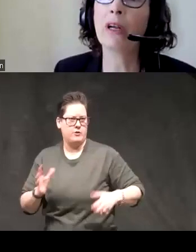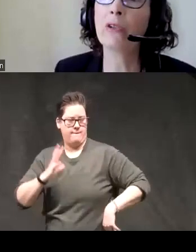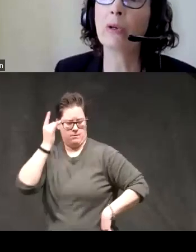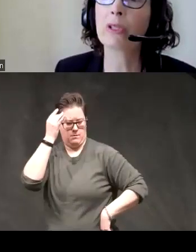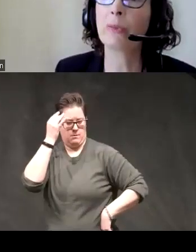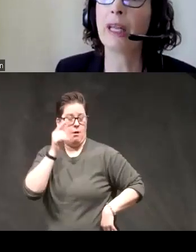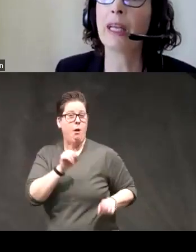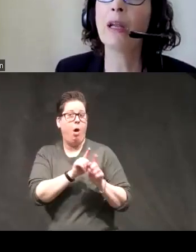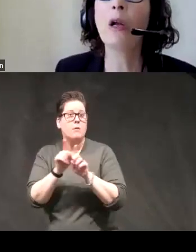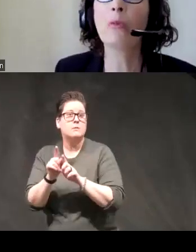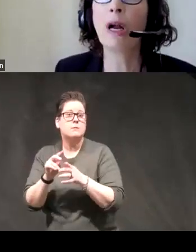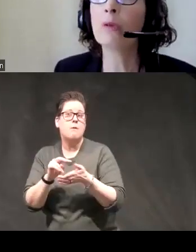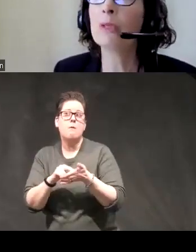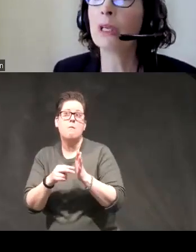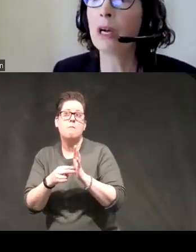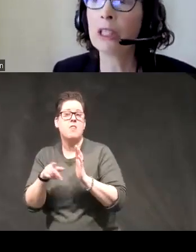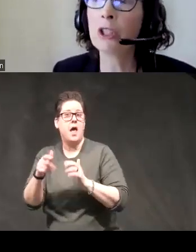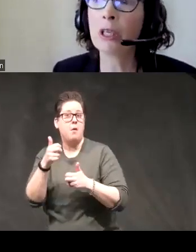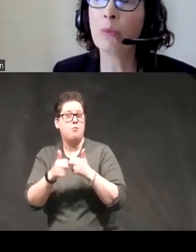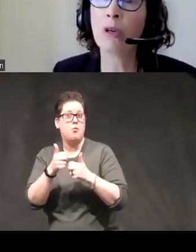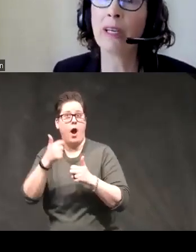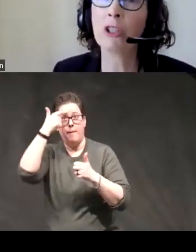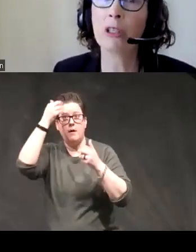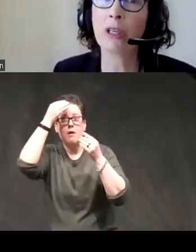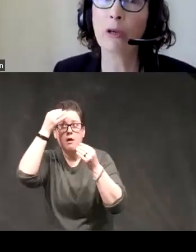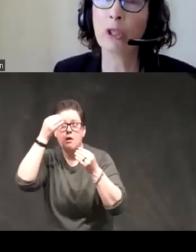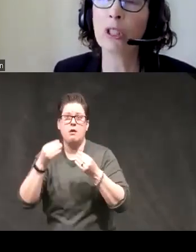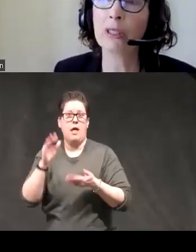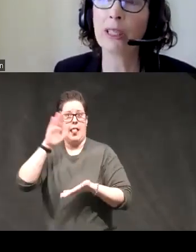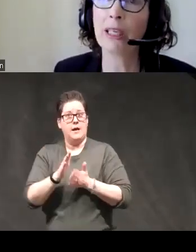it also explain problems in cognition and motivation during emotion States